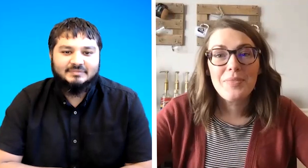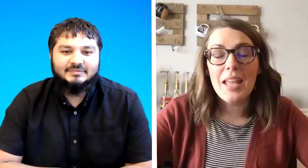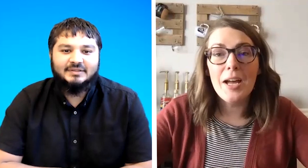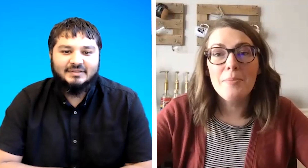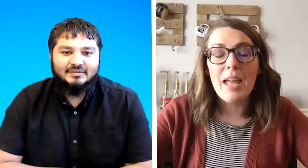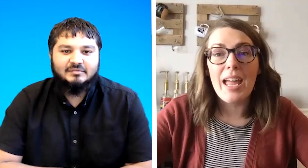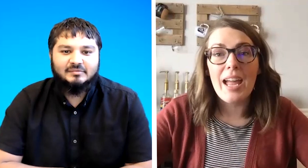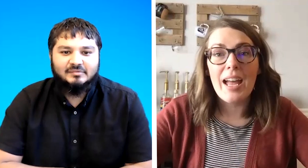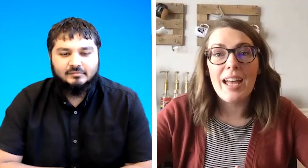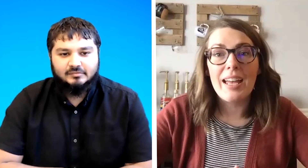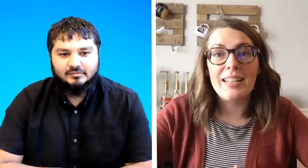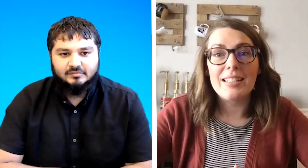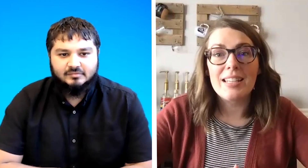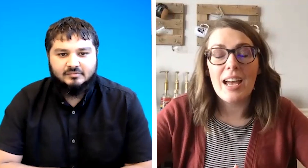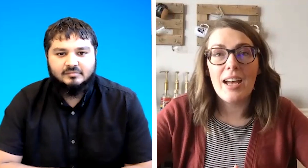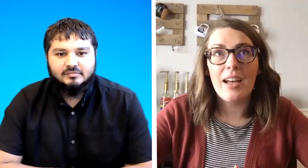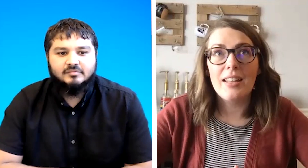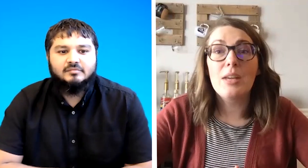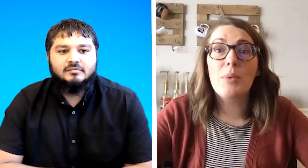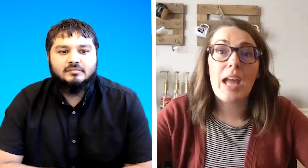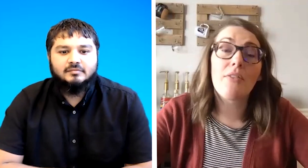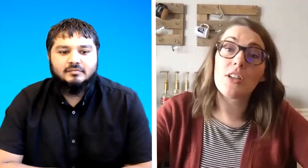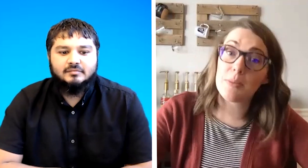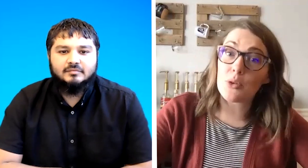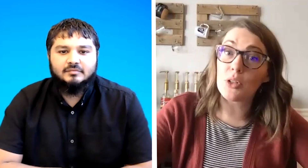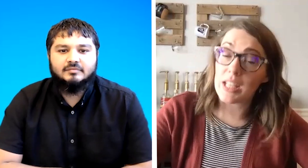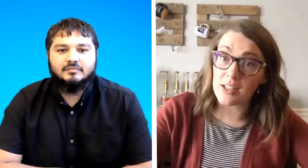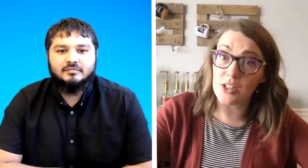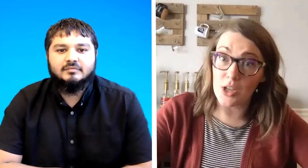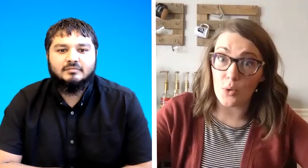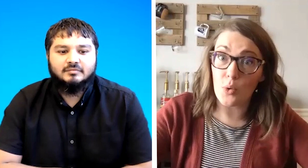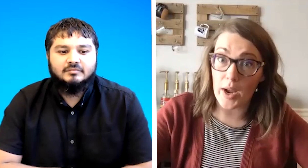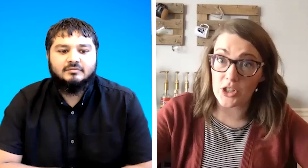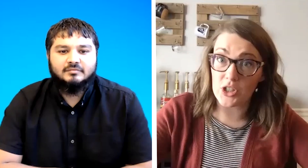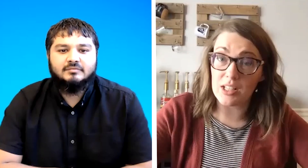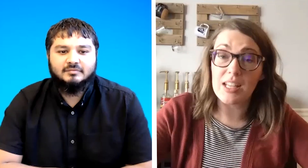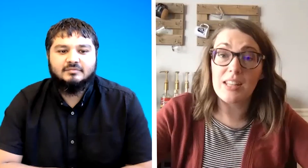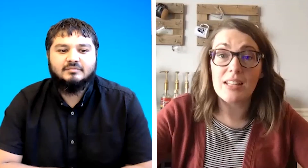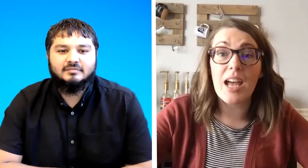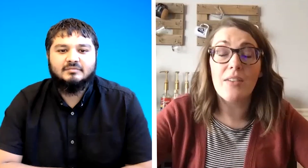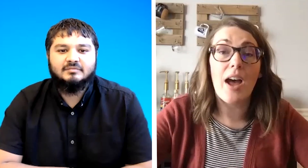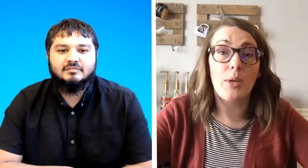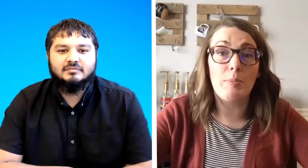um and uh then we have our typical yes no questions and that's kind of how we base